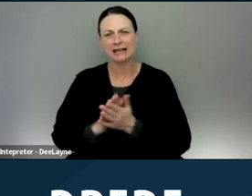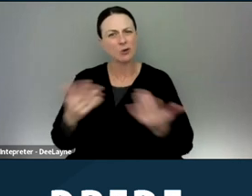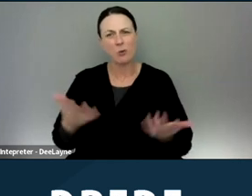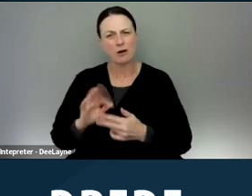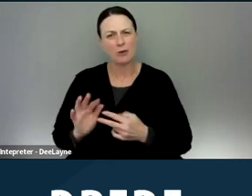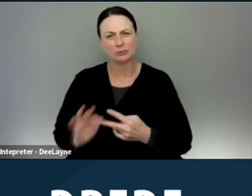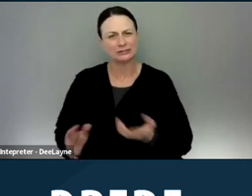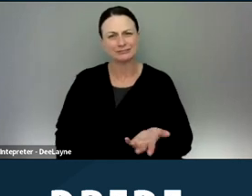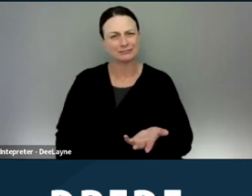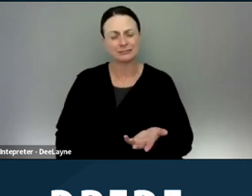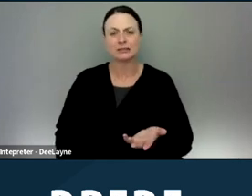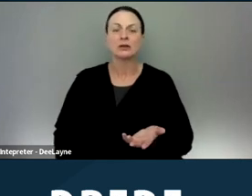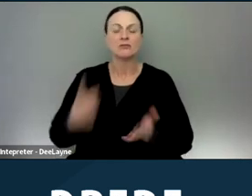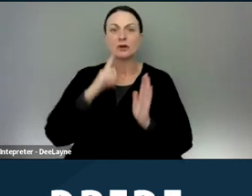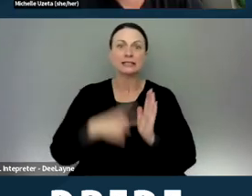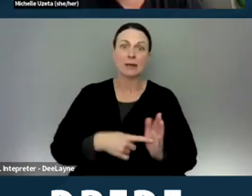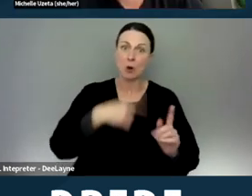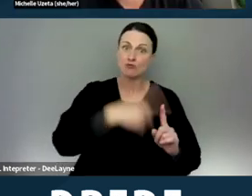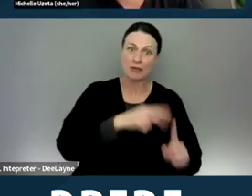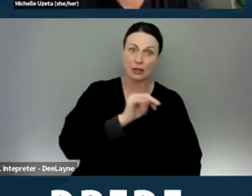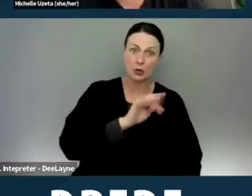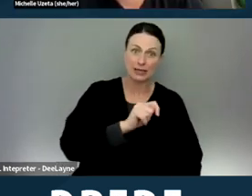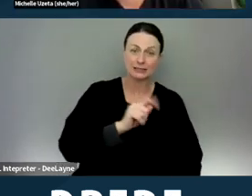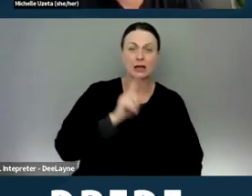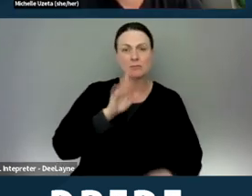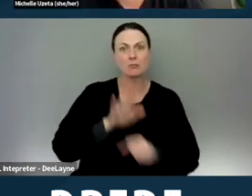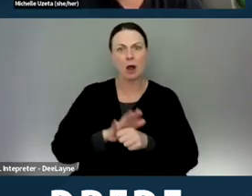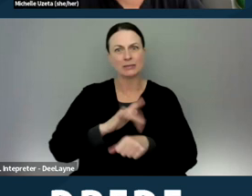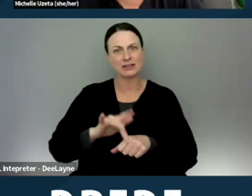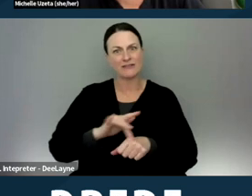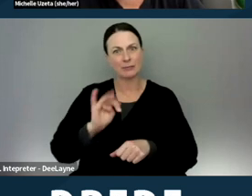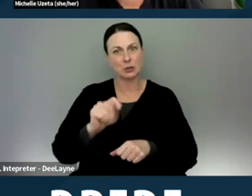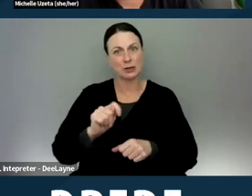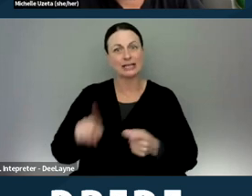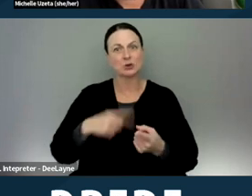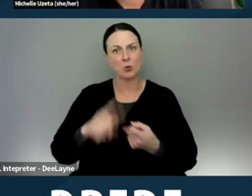For example, rent the unit, but promise an available unit when the paperwork is done,